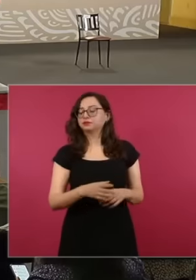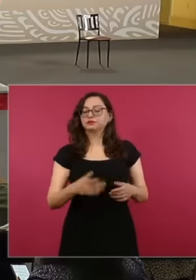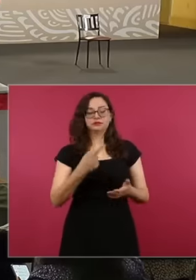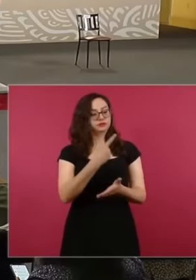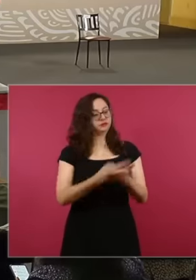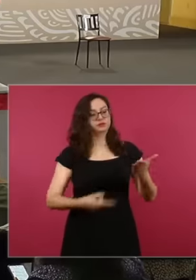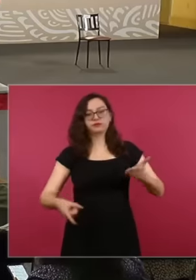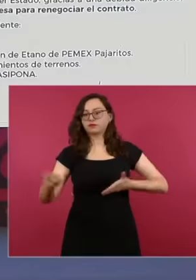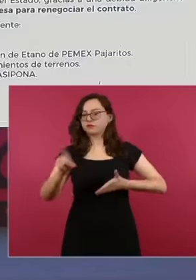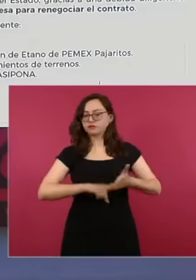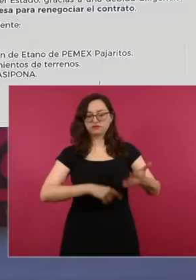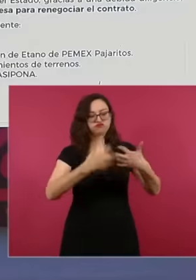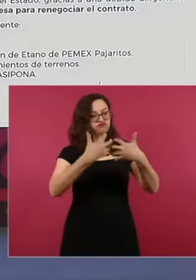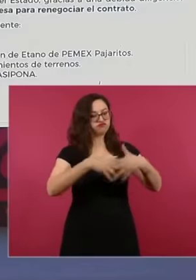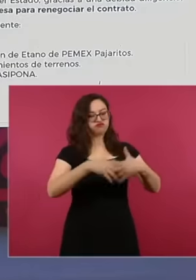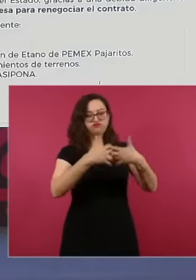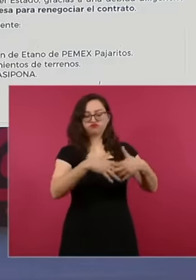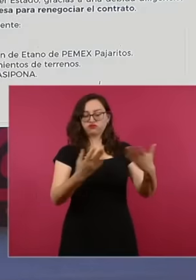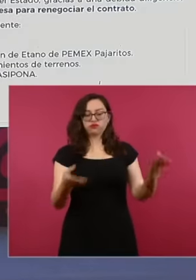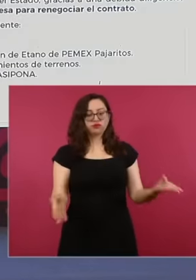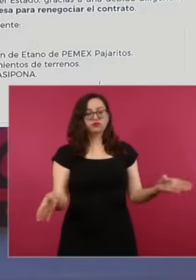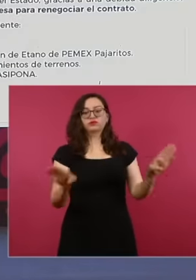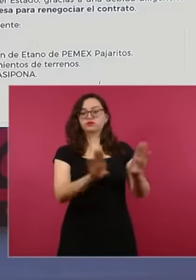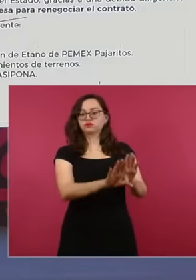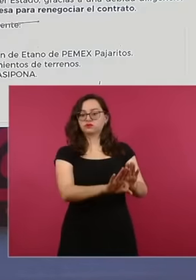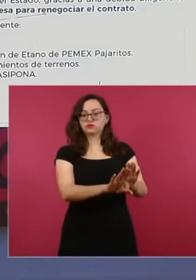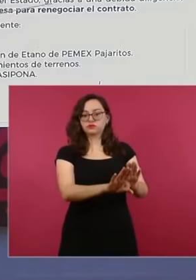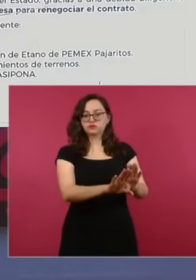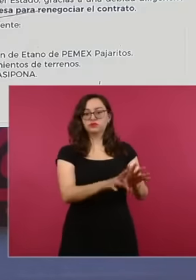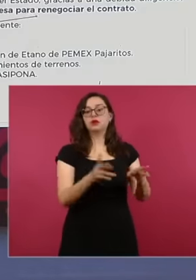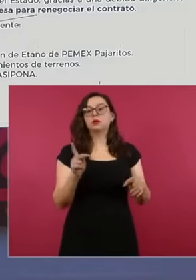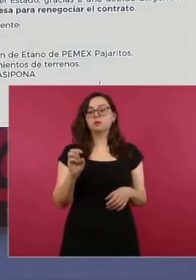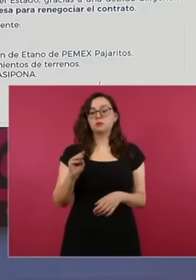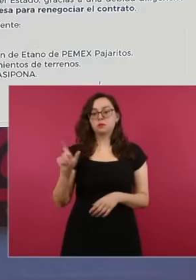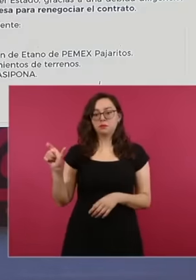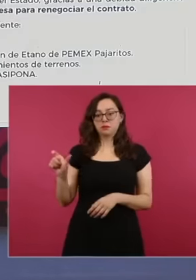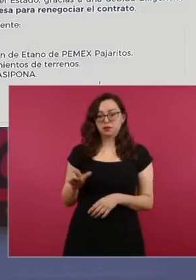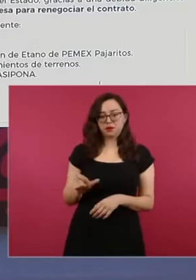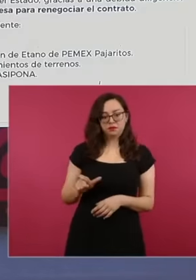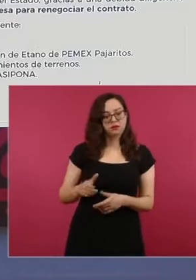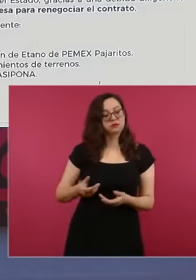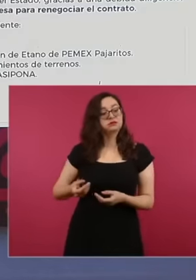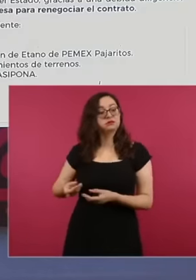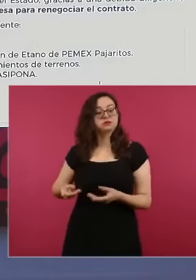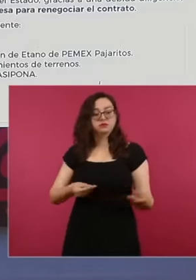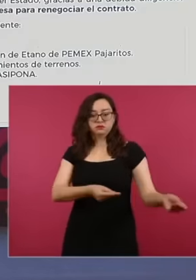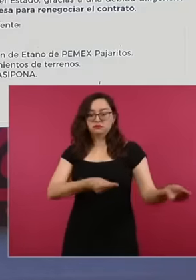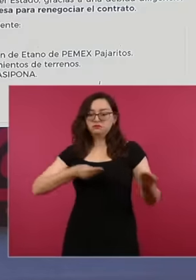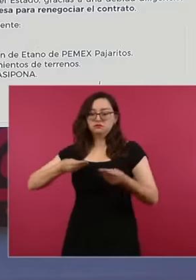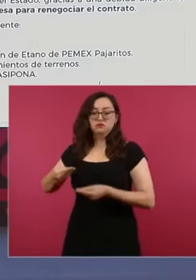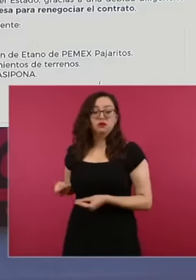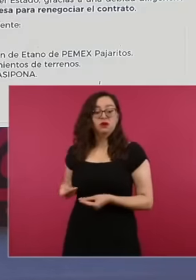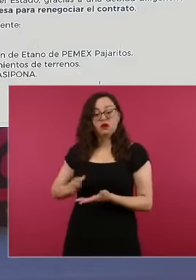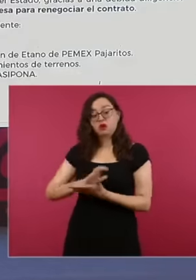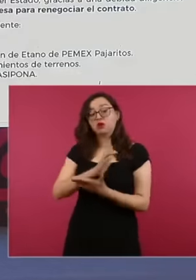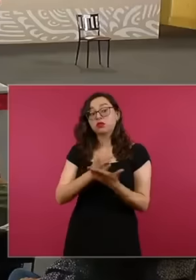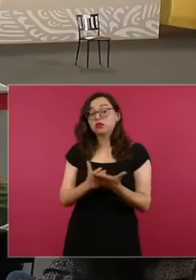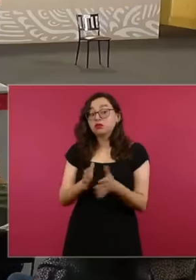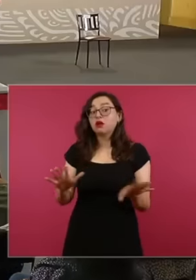for the plant and this gives possibilities for Pemex to renegotiate the contract. So as a result